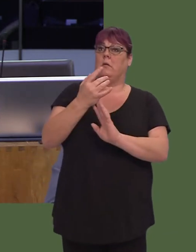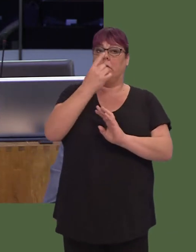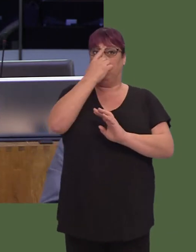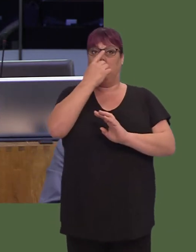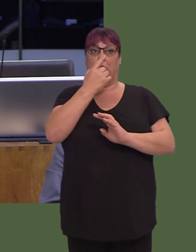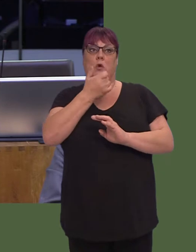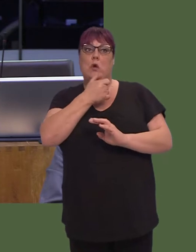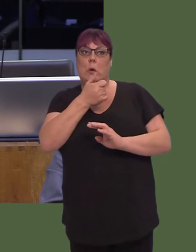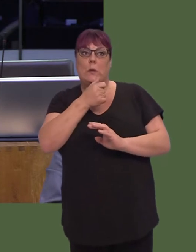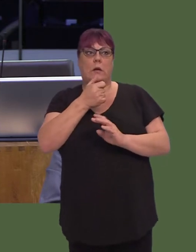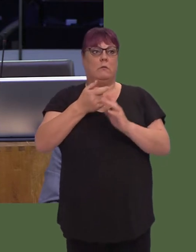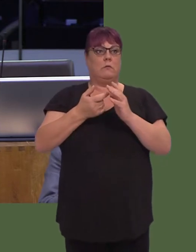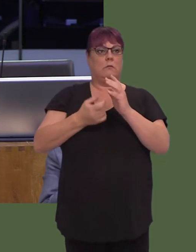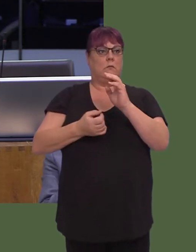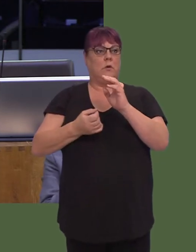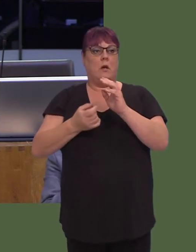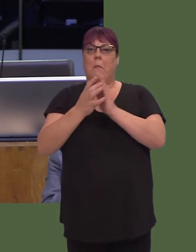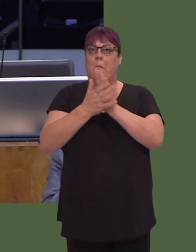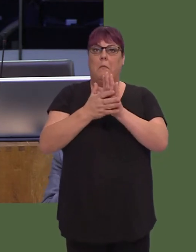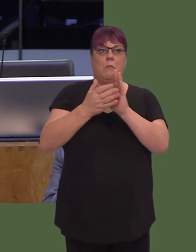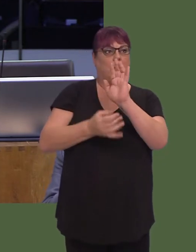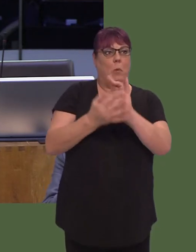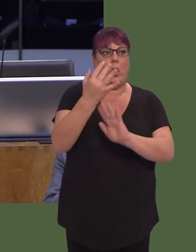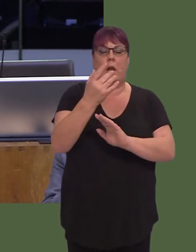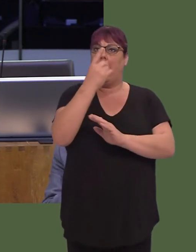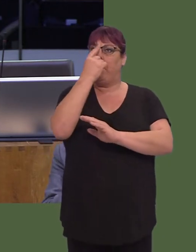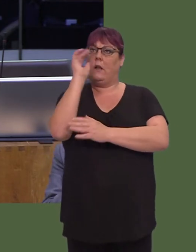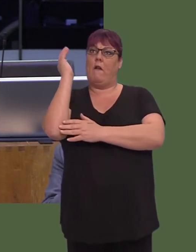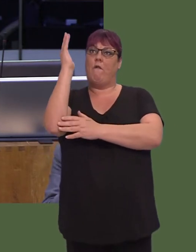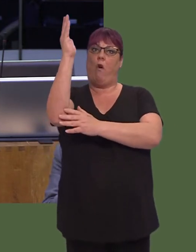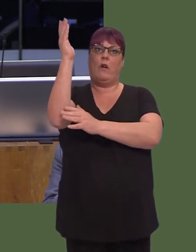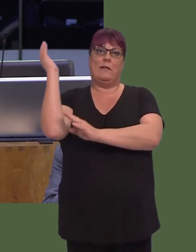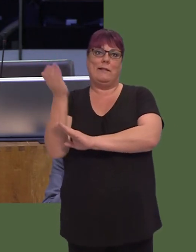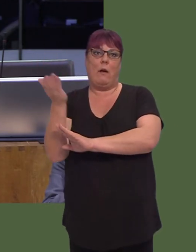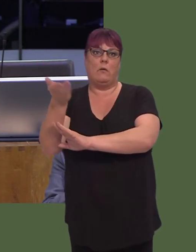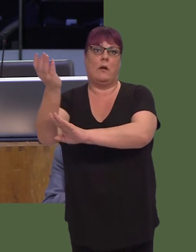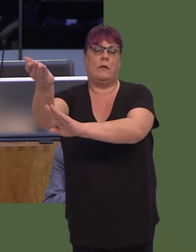desecrating forests, increasing the harvesting of global woodland, and, ultimately, producing